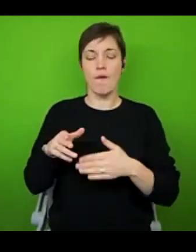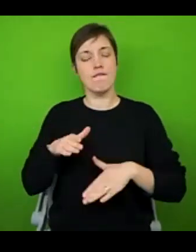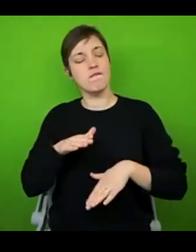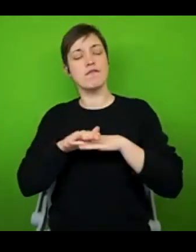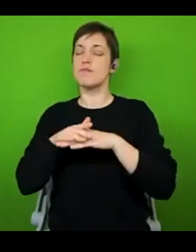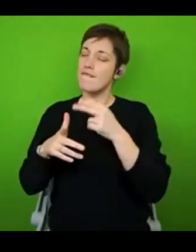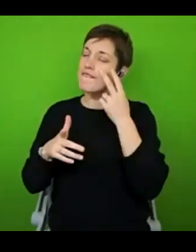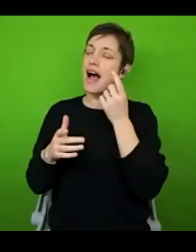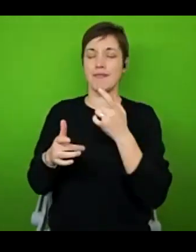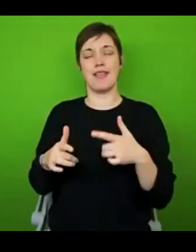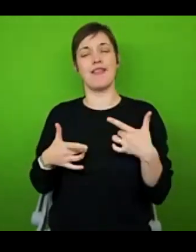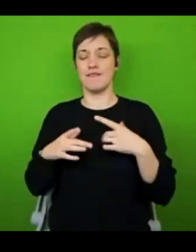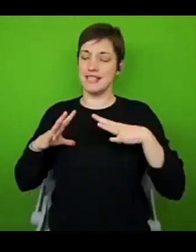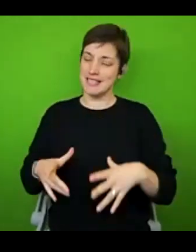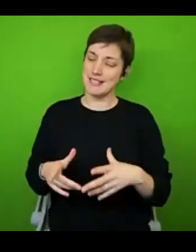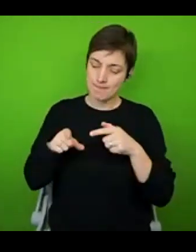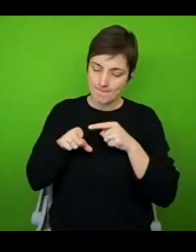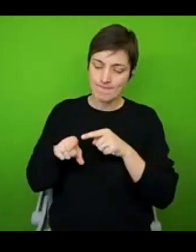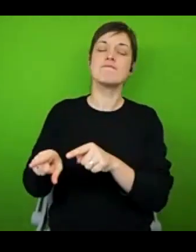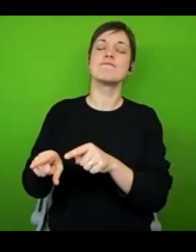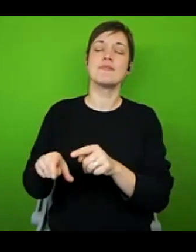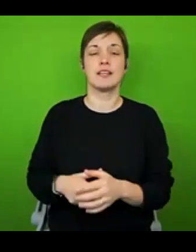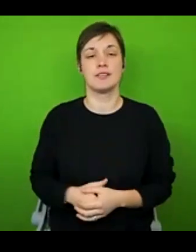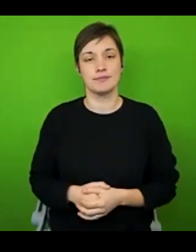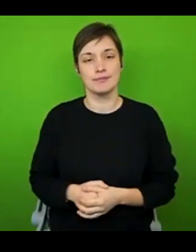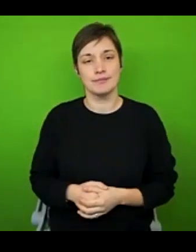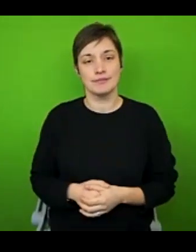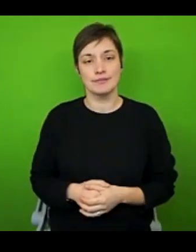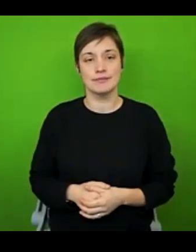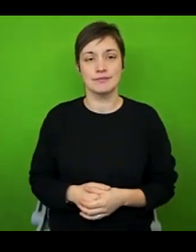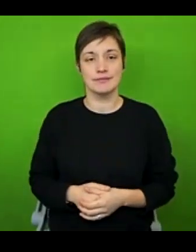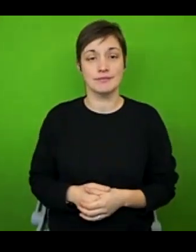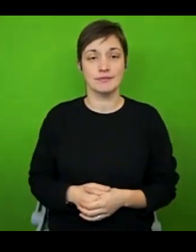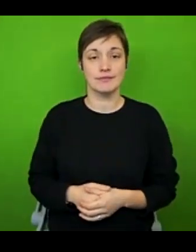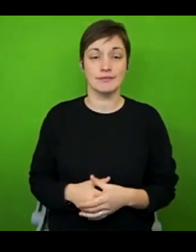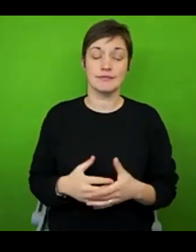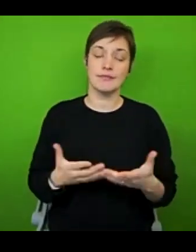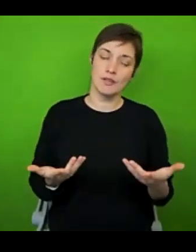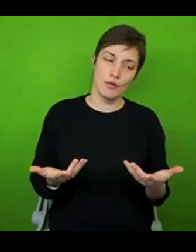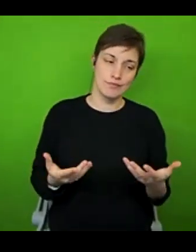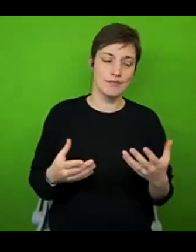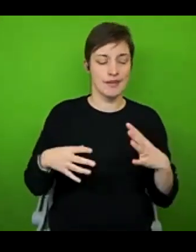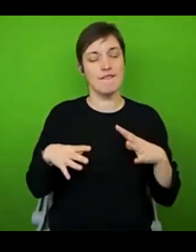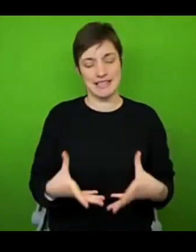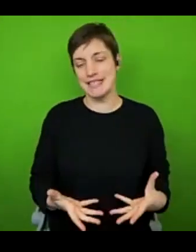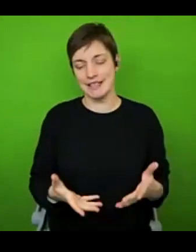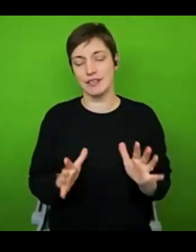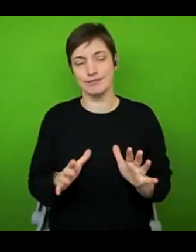for questions at the end. So fatigue, all of us know too well. Fatigue isn't just a case of being really, really